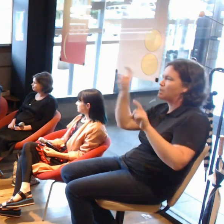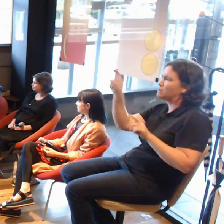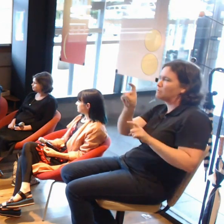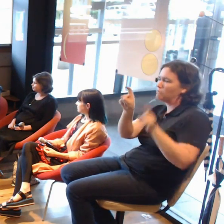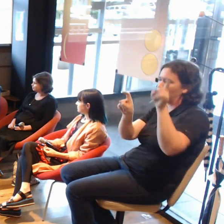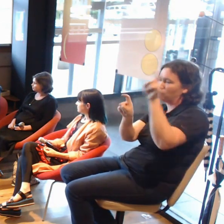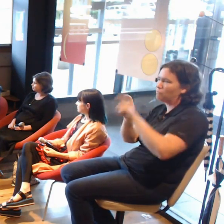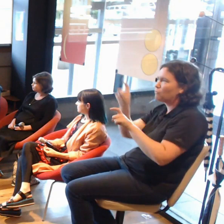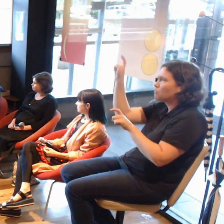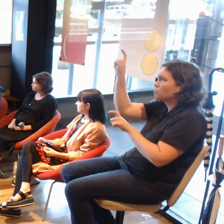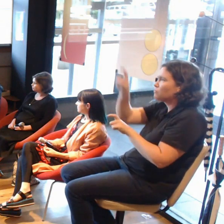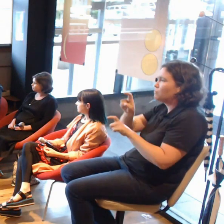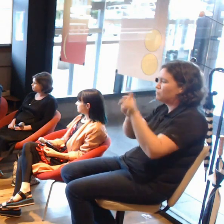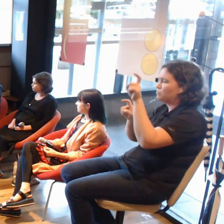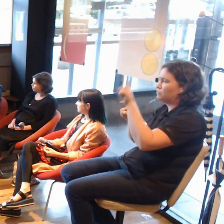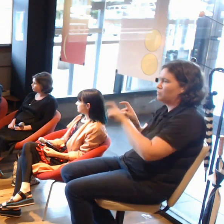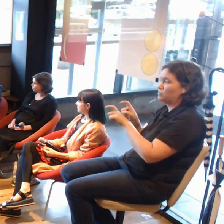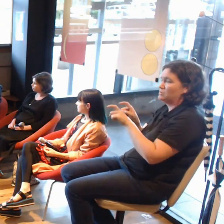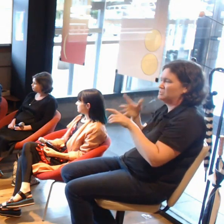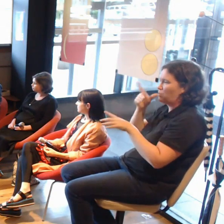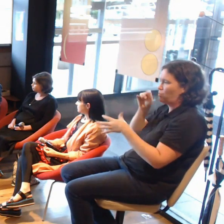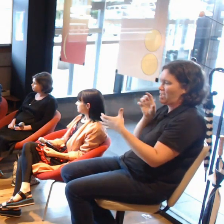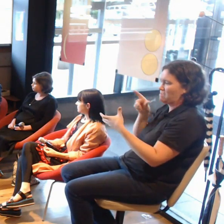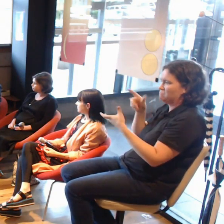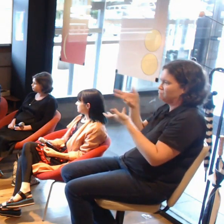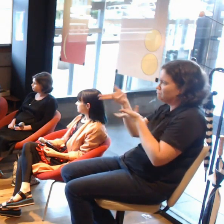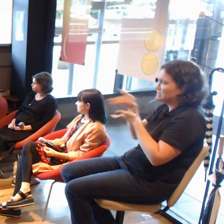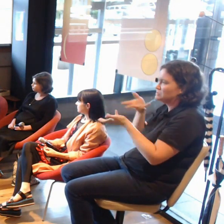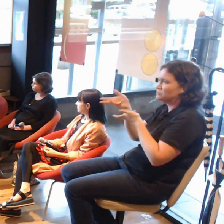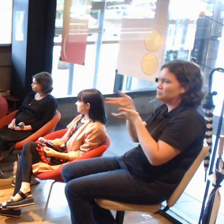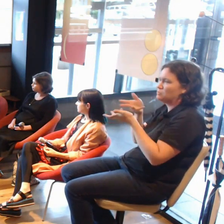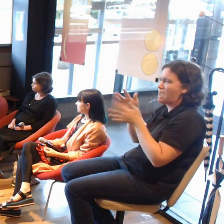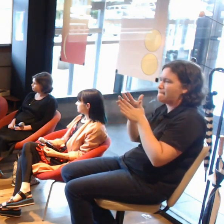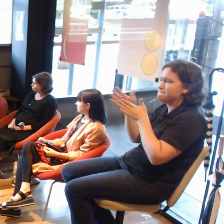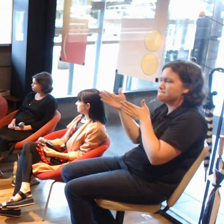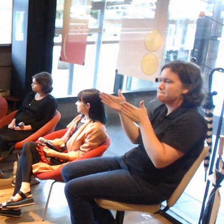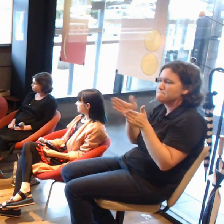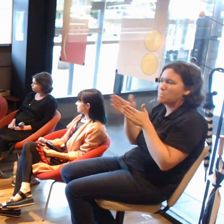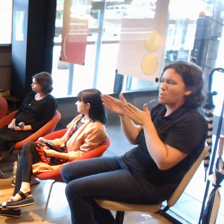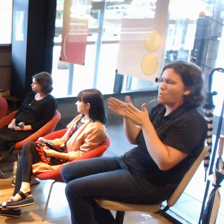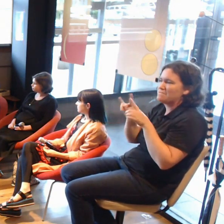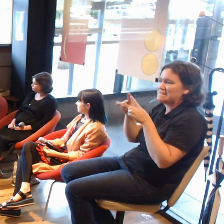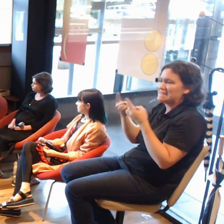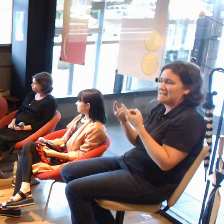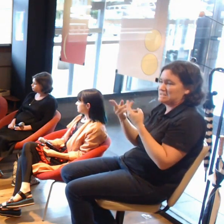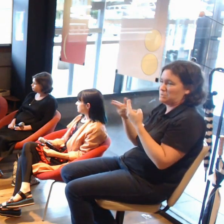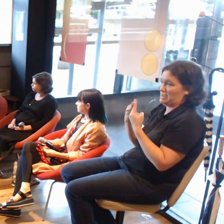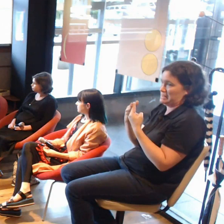Mixed reality is you're actively interacting with that extra stuff. And then you go into virtual reality.